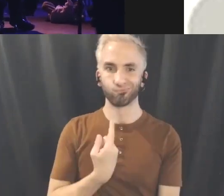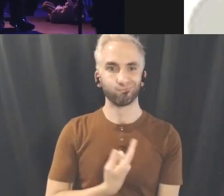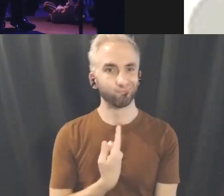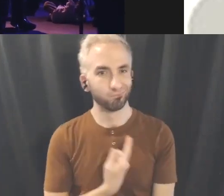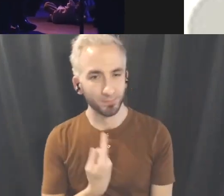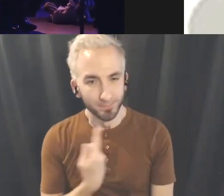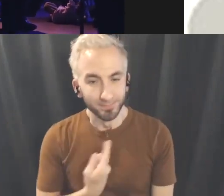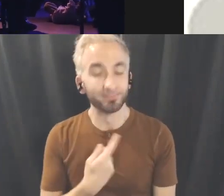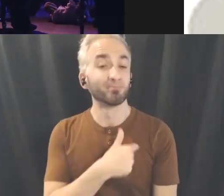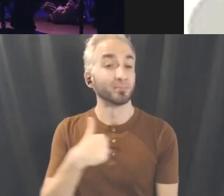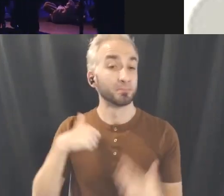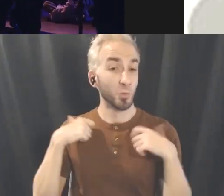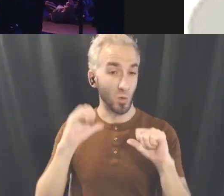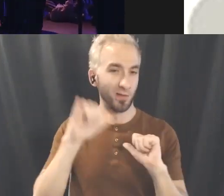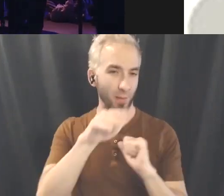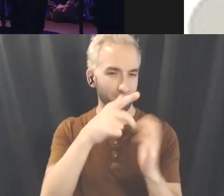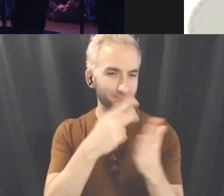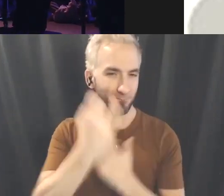at the same time.